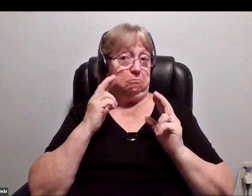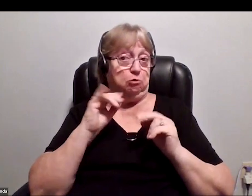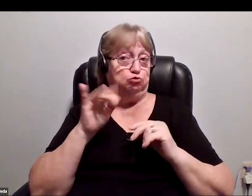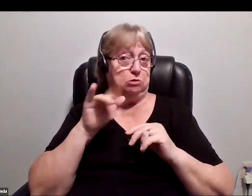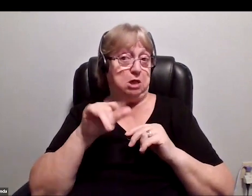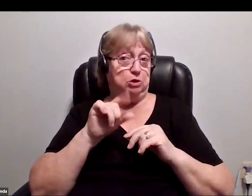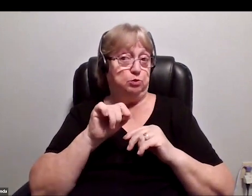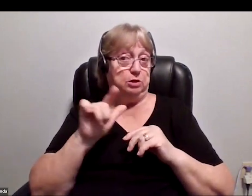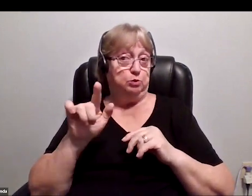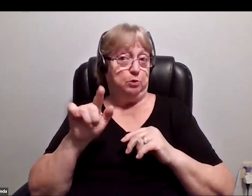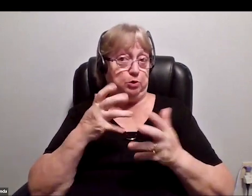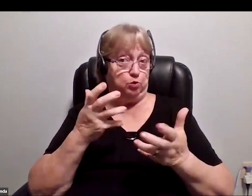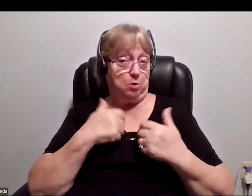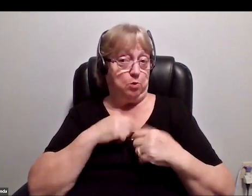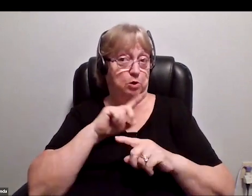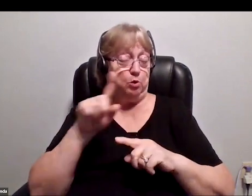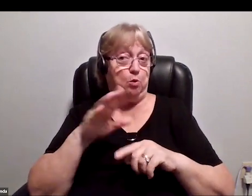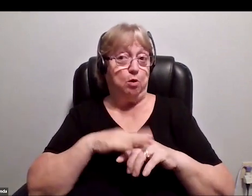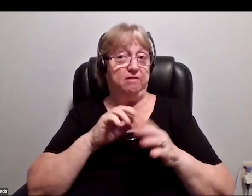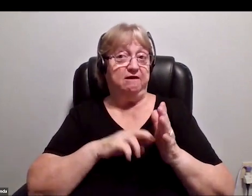and would I like to go on that flight or the next flight?